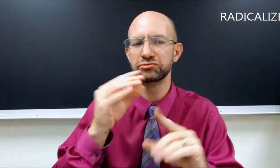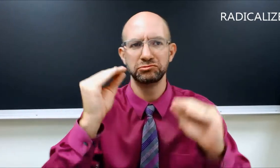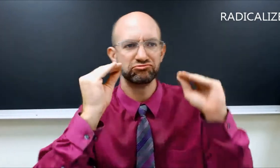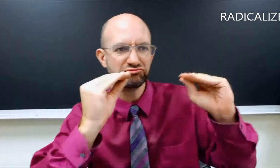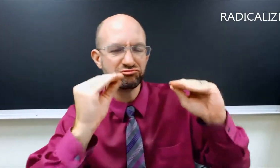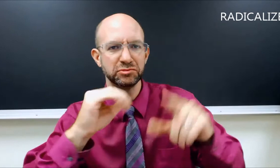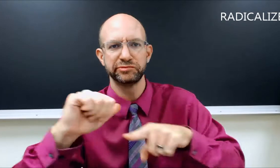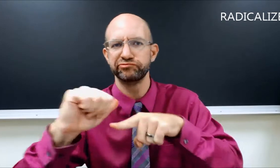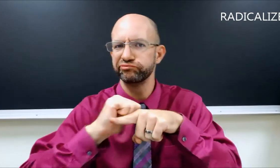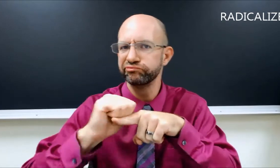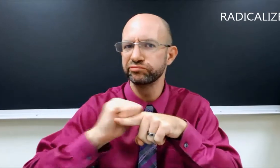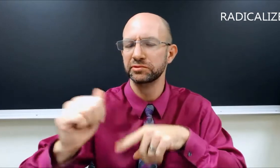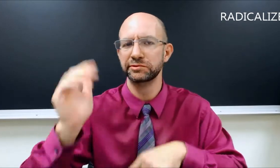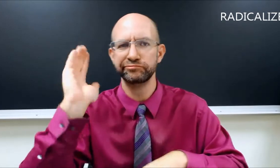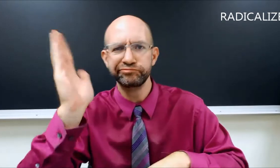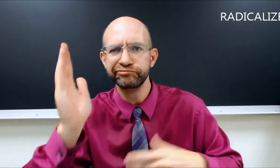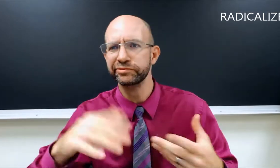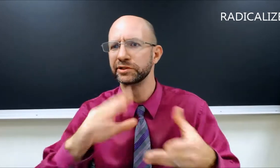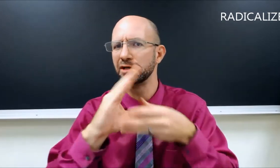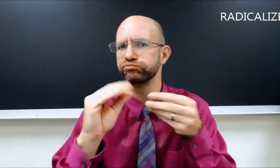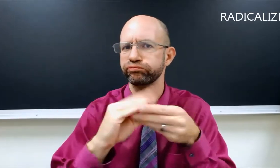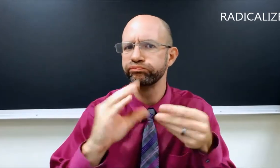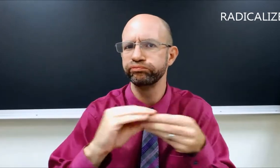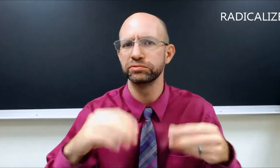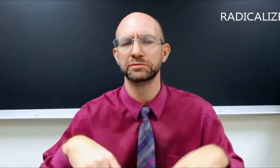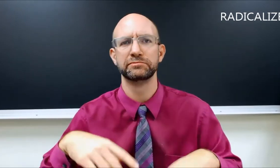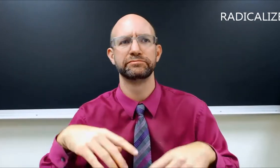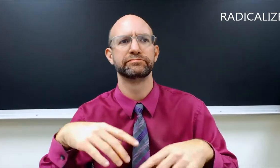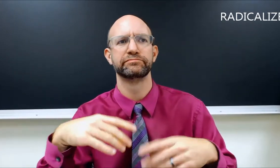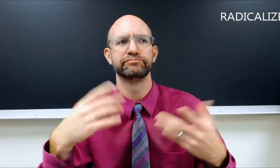How? Through teaching, training, speeches, narration...